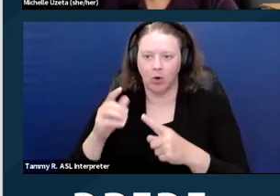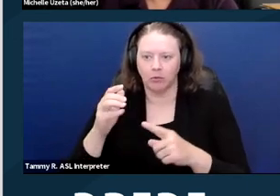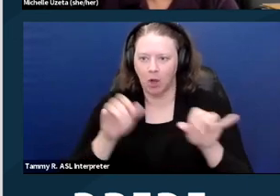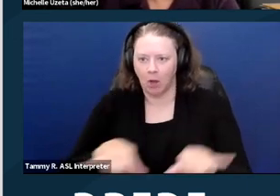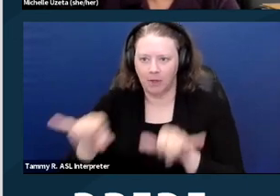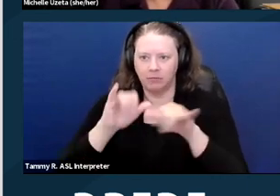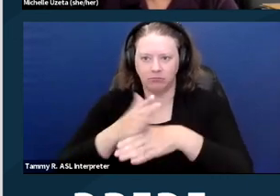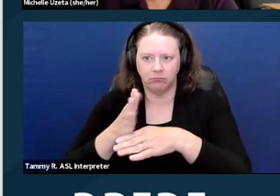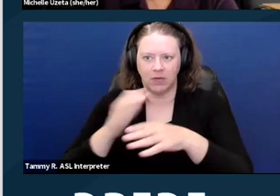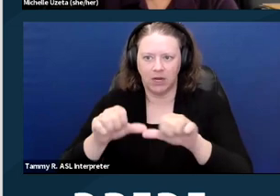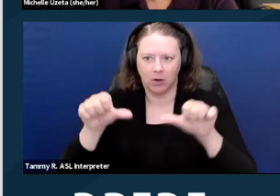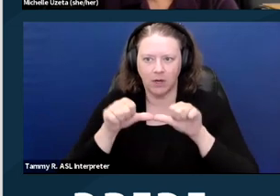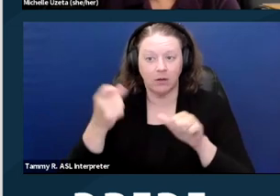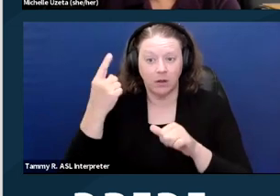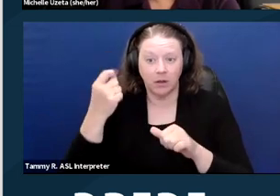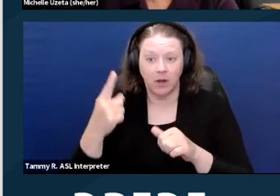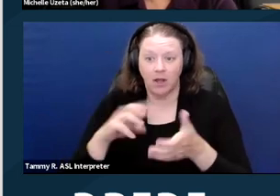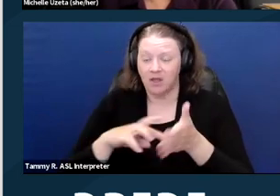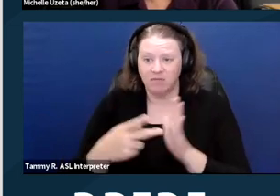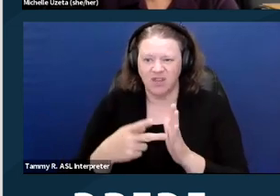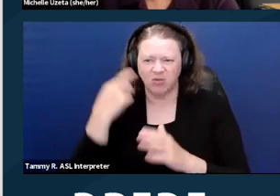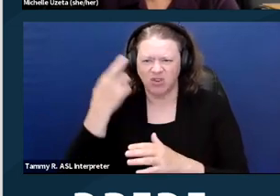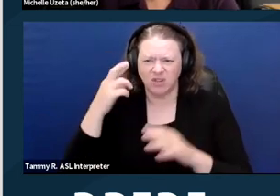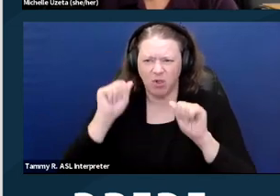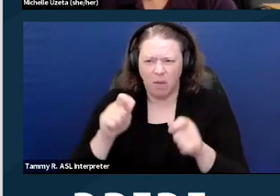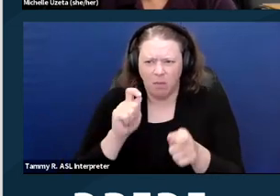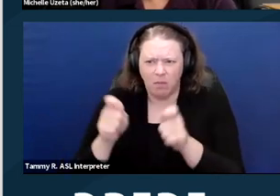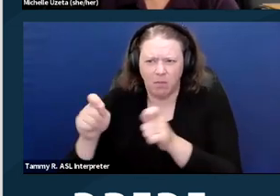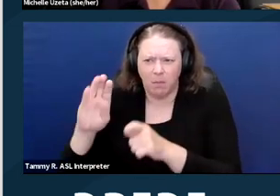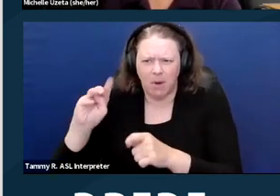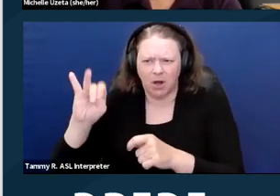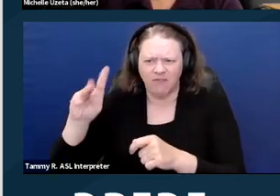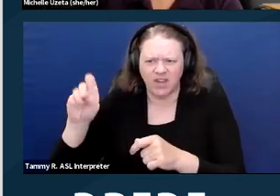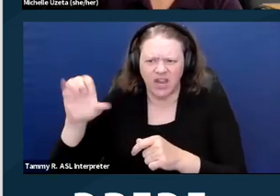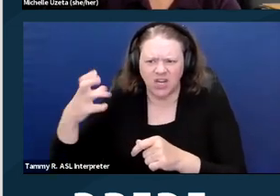a change to the brick and mortar of the unit or the common areas.